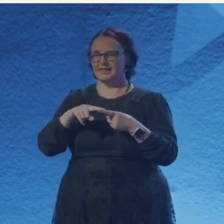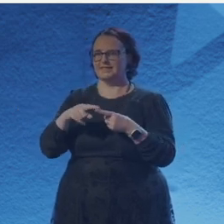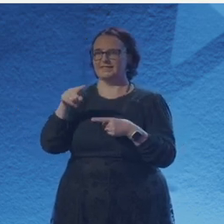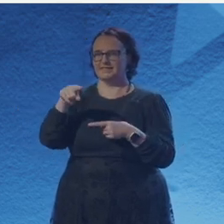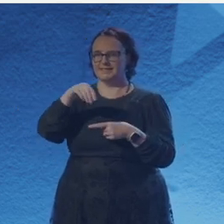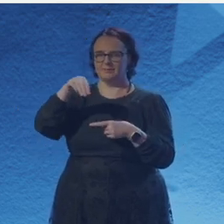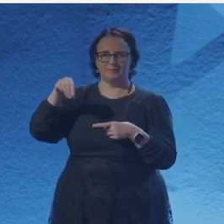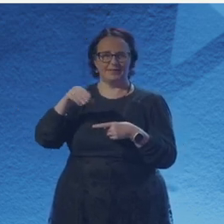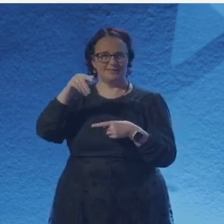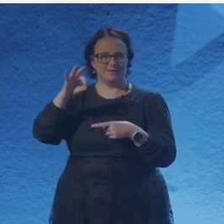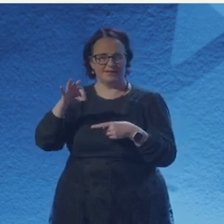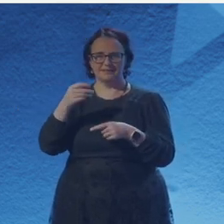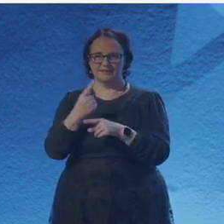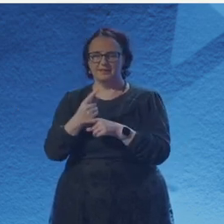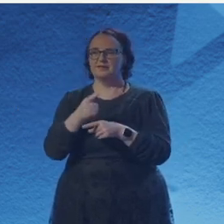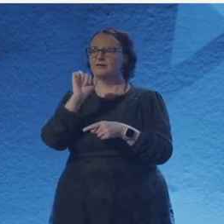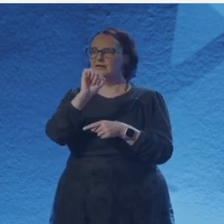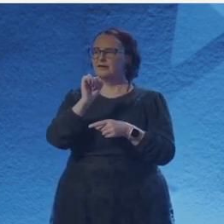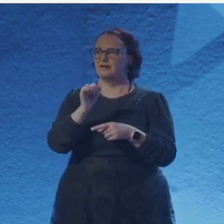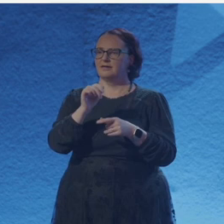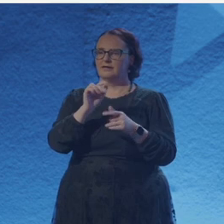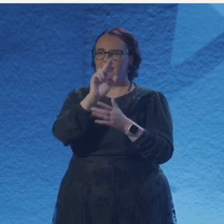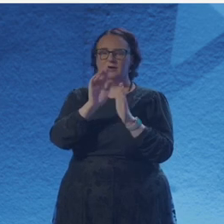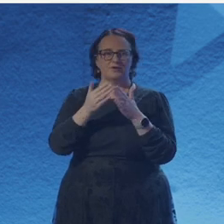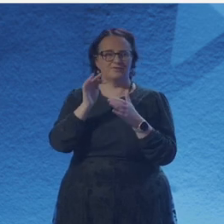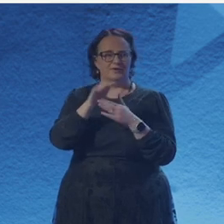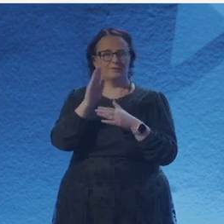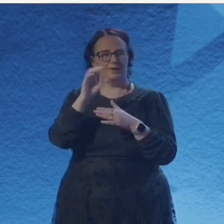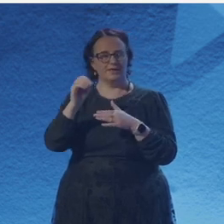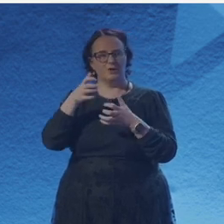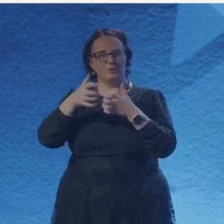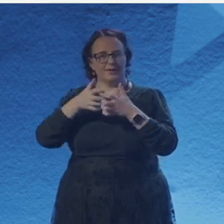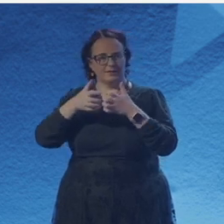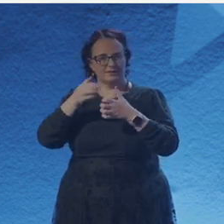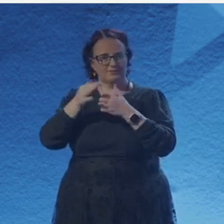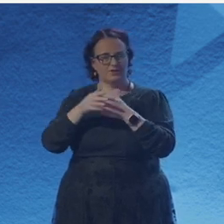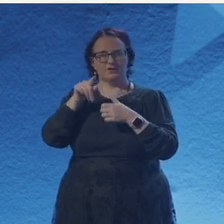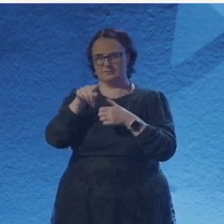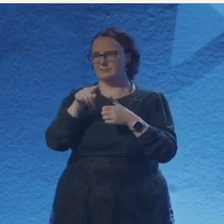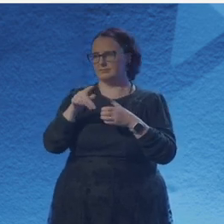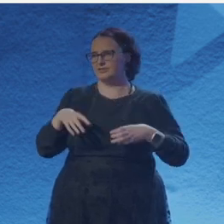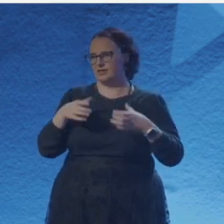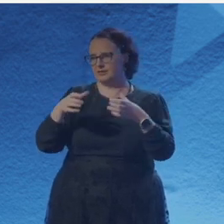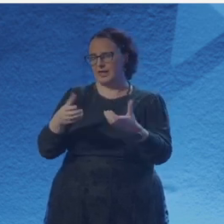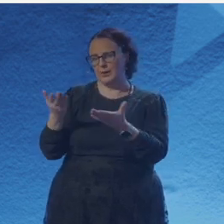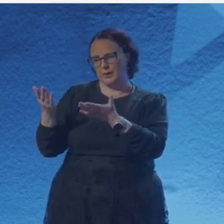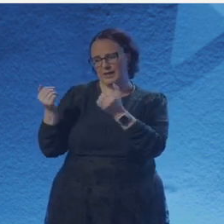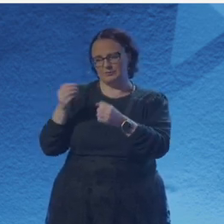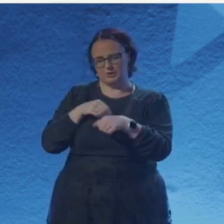psychology and poetry while living in different places and continents. Her heart currently oscillates between Ireland and India.